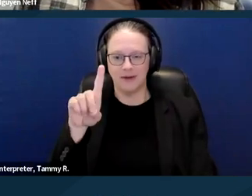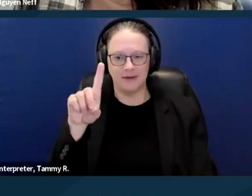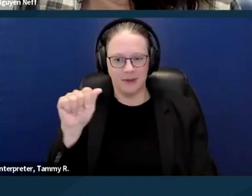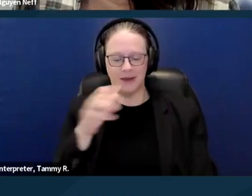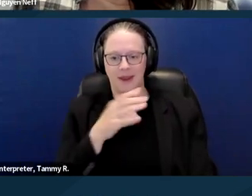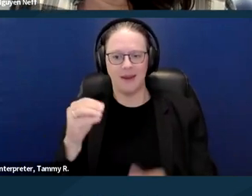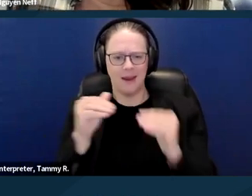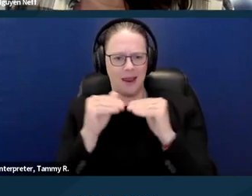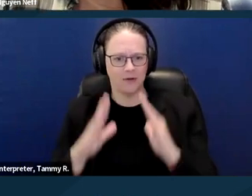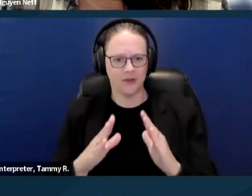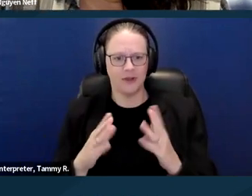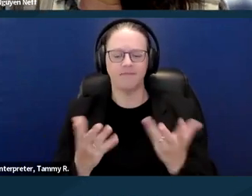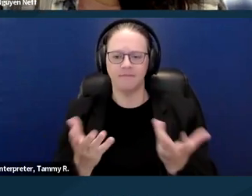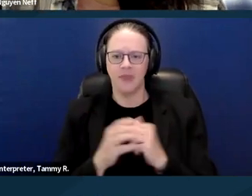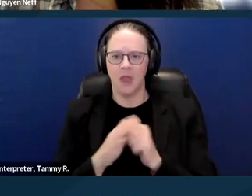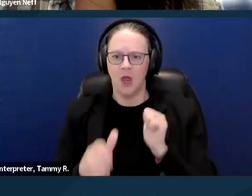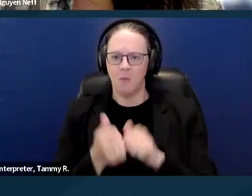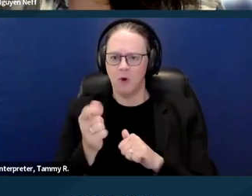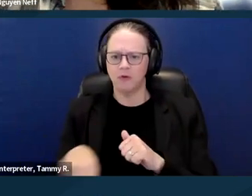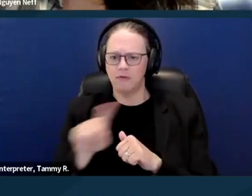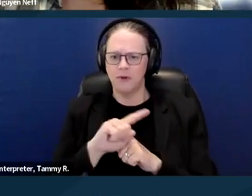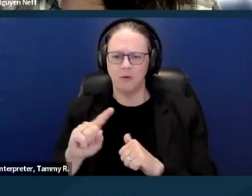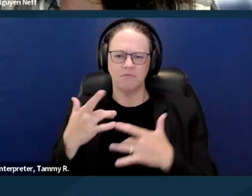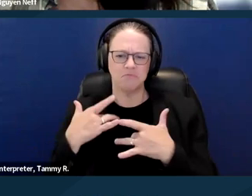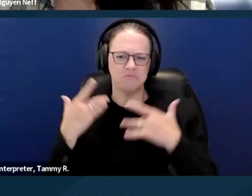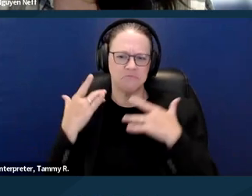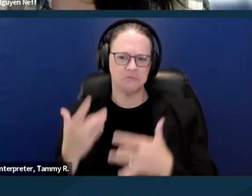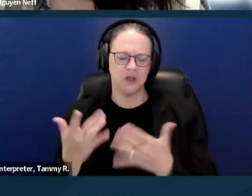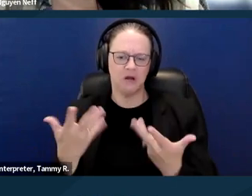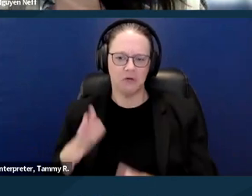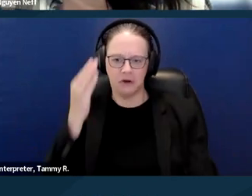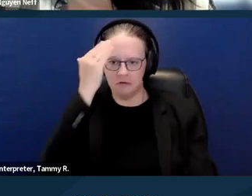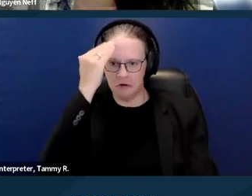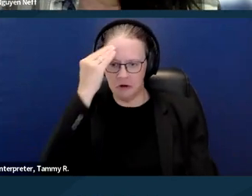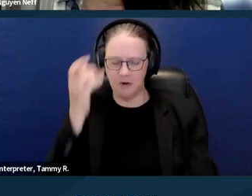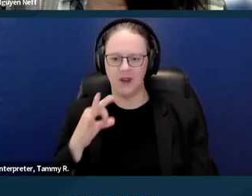I think as most of probably aware who've been litigating unlawful detainers,